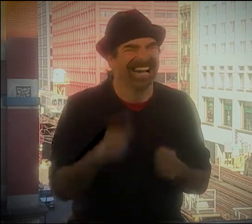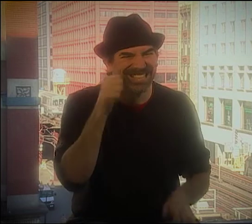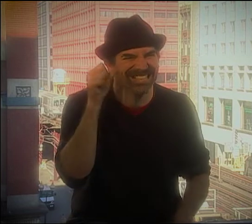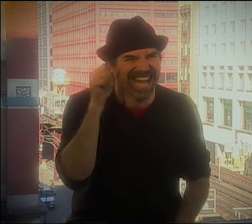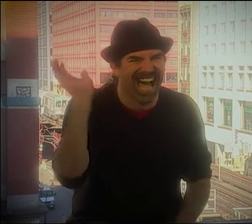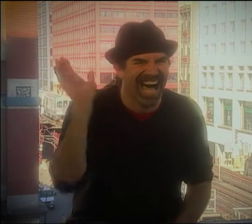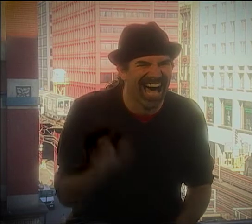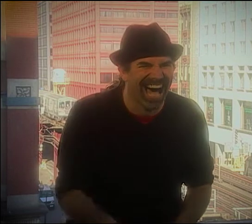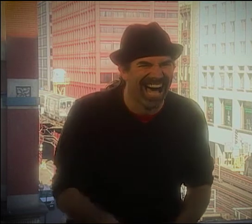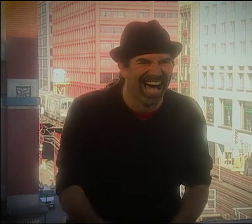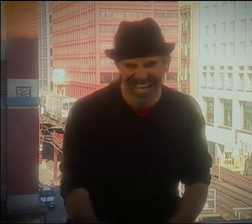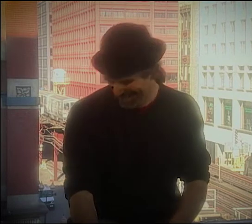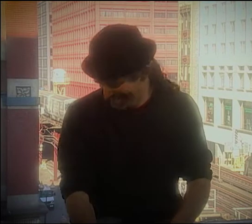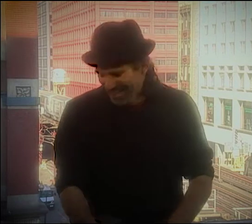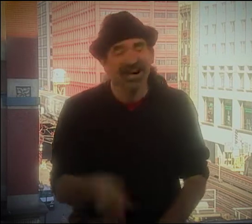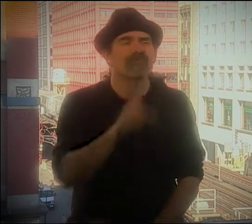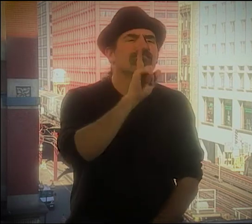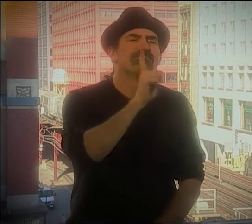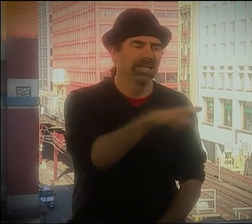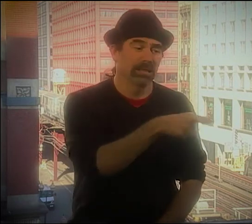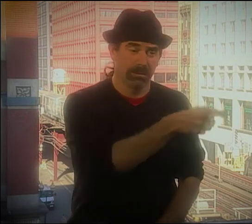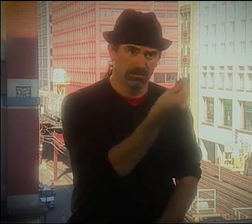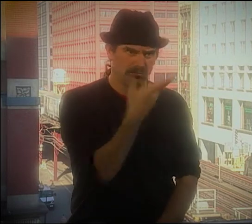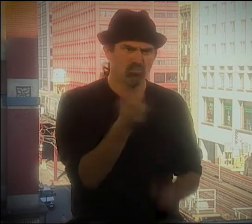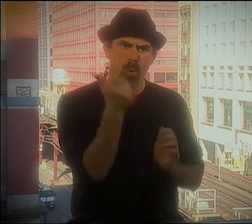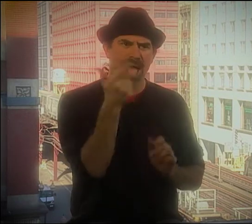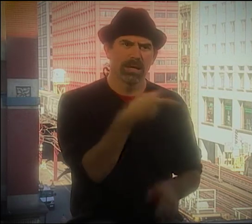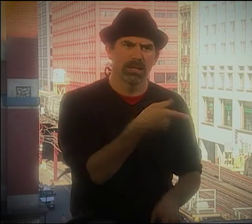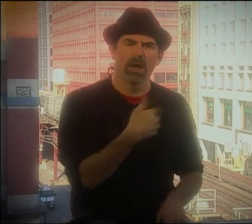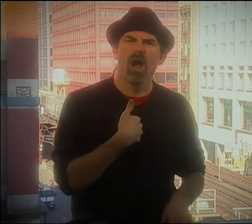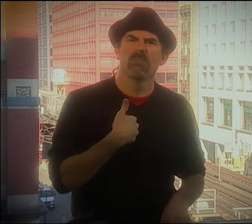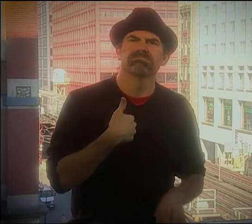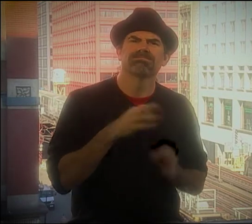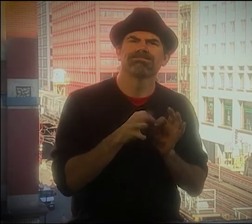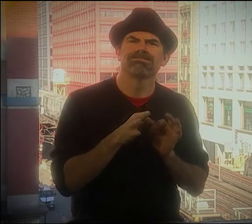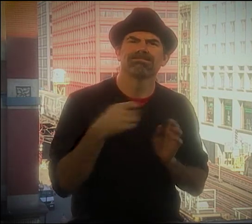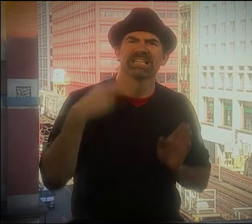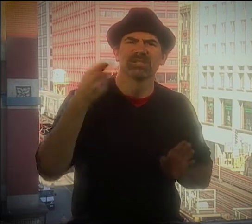NO, LATER THAT WAS. YESTERDAY, SURE.